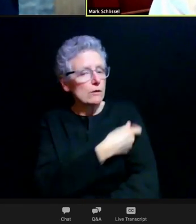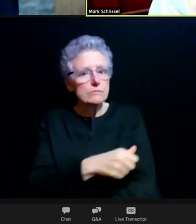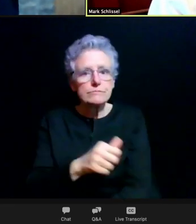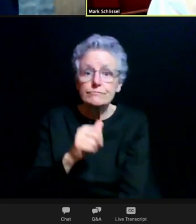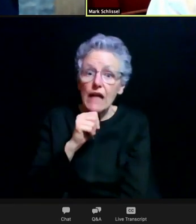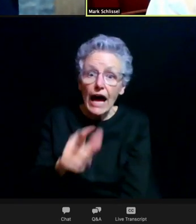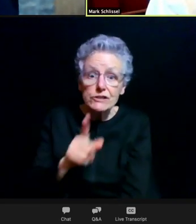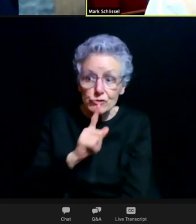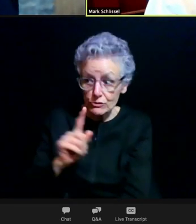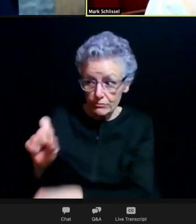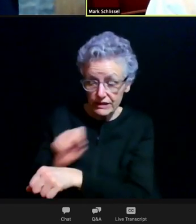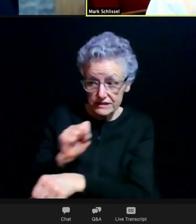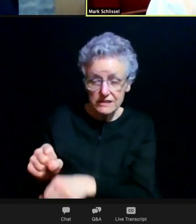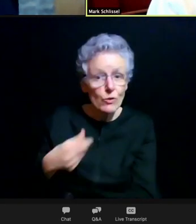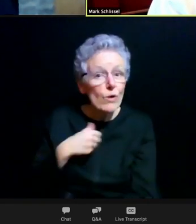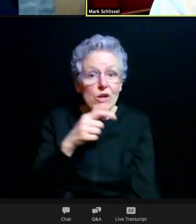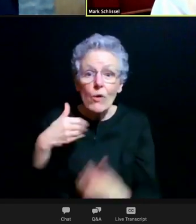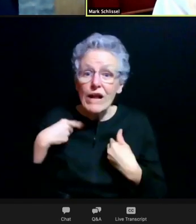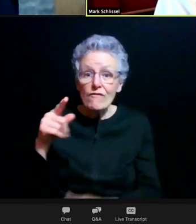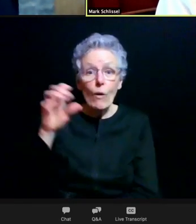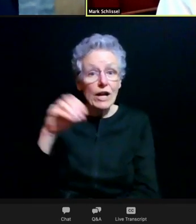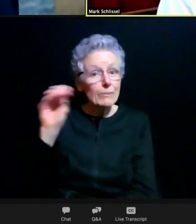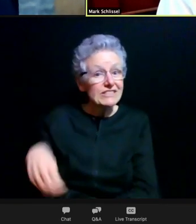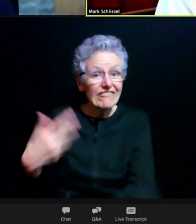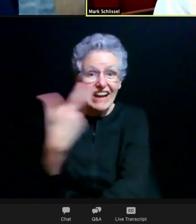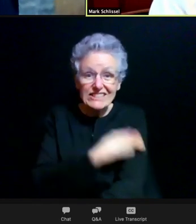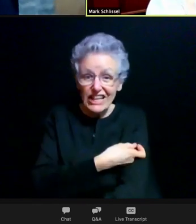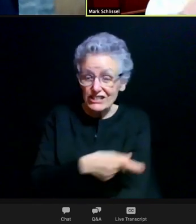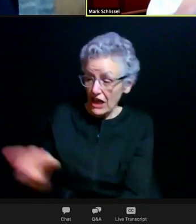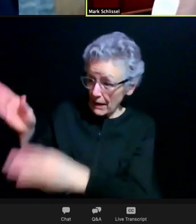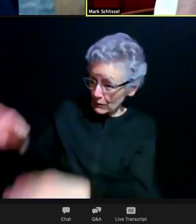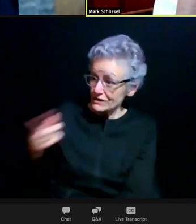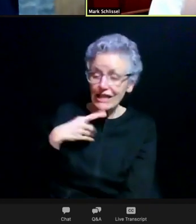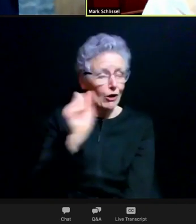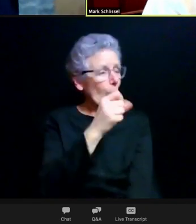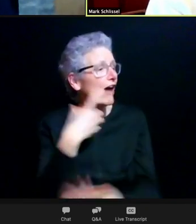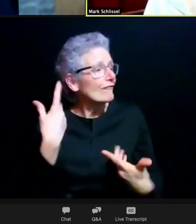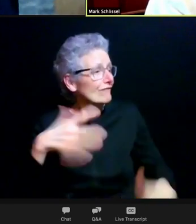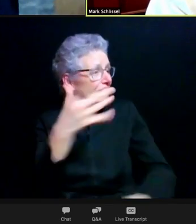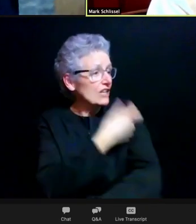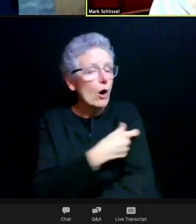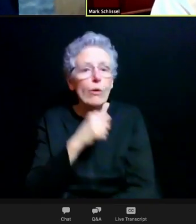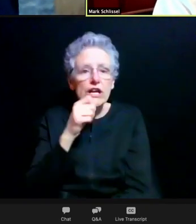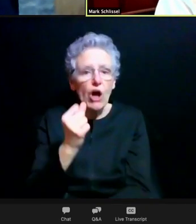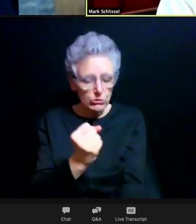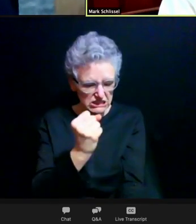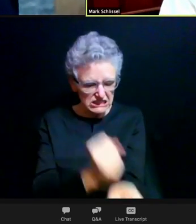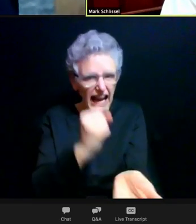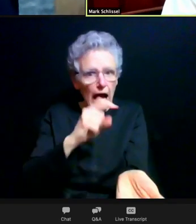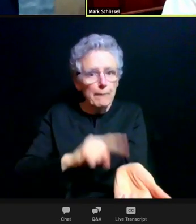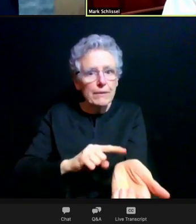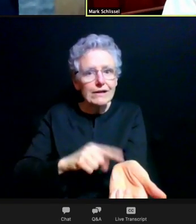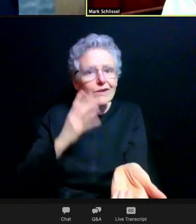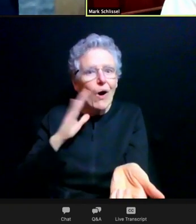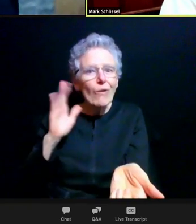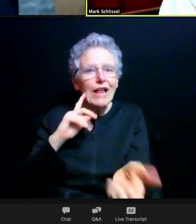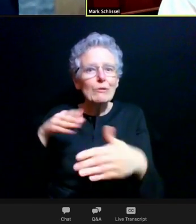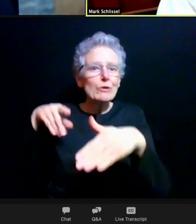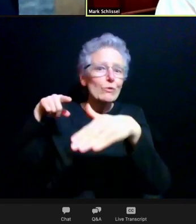but we don't have 100% vaccination, and we don't put a stamp on people's wrists like they do when you go to a club that you've had your ID checked.